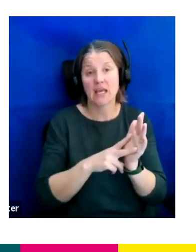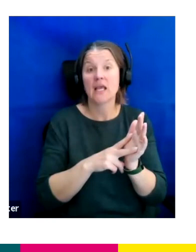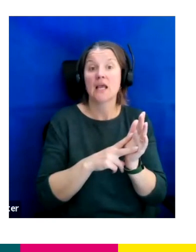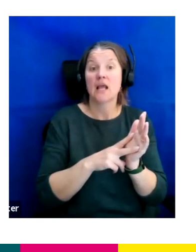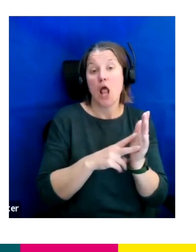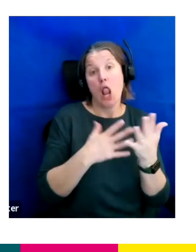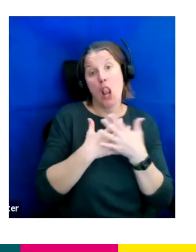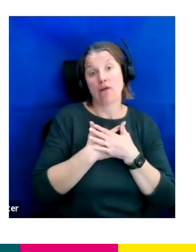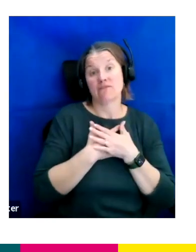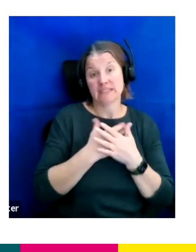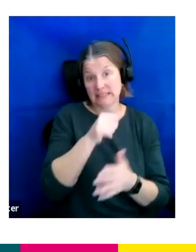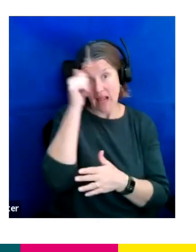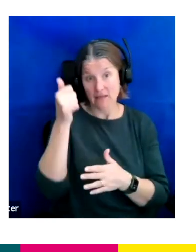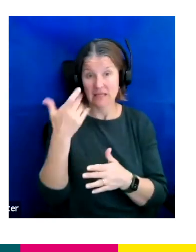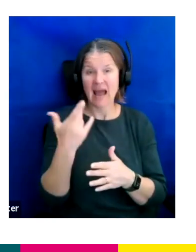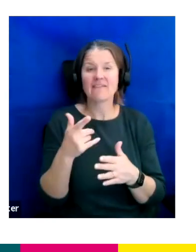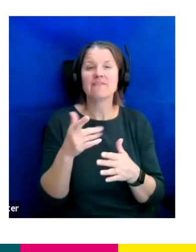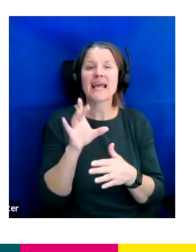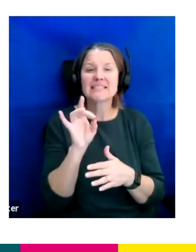And we do also have an Instagram, Facebook and Twitter page.